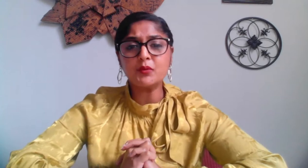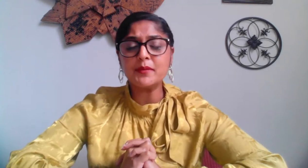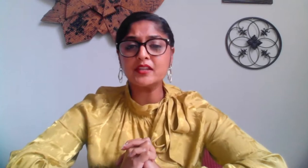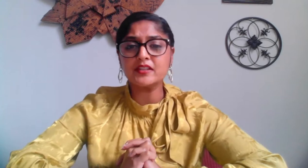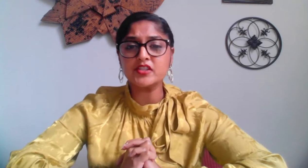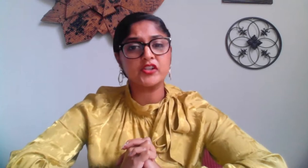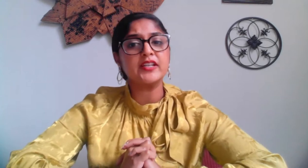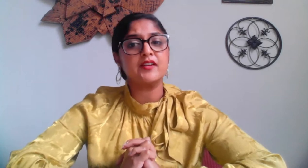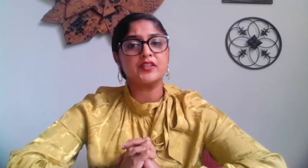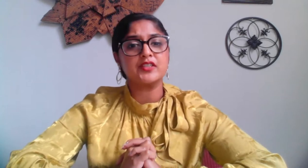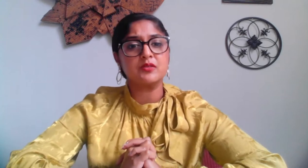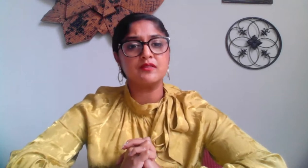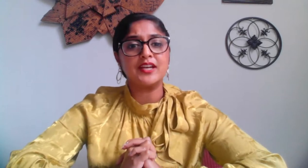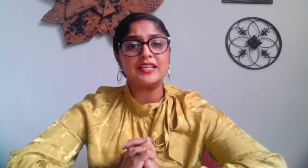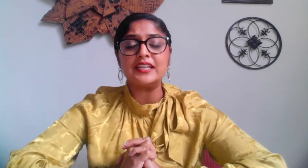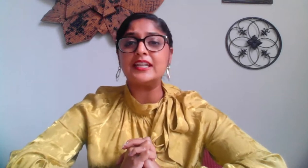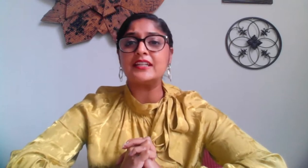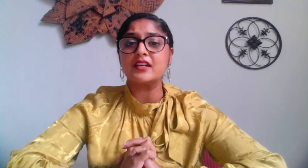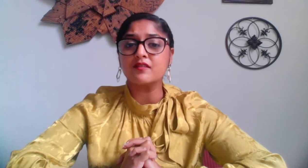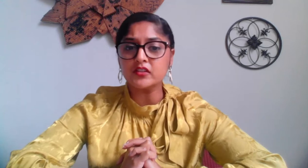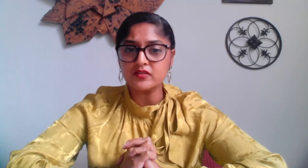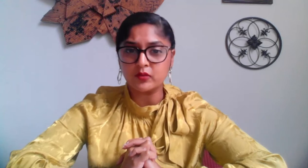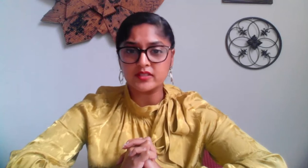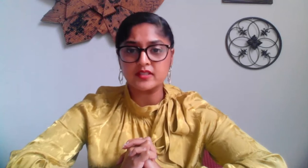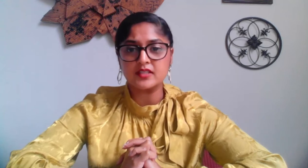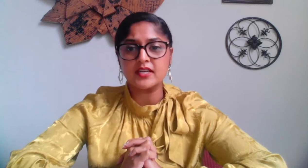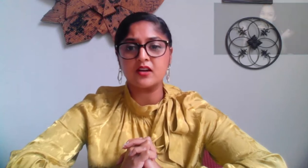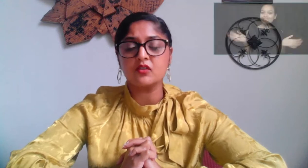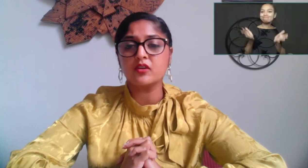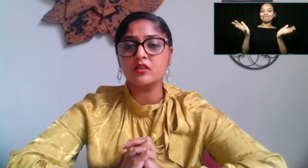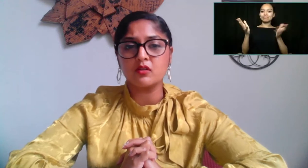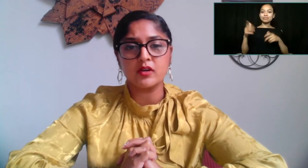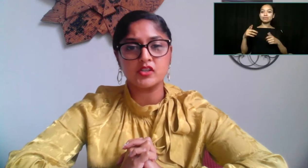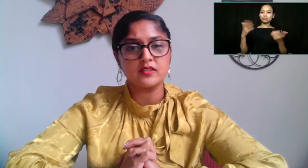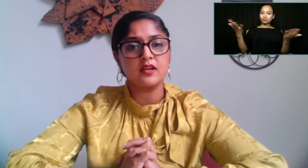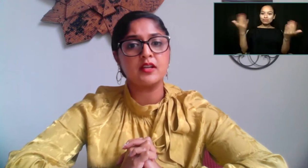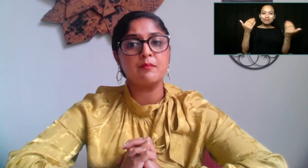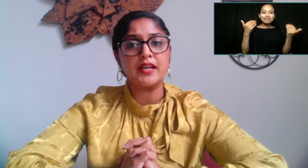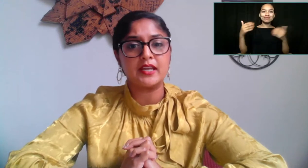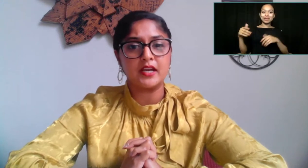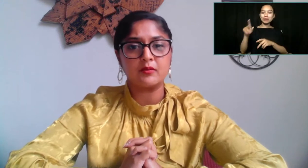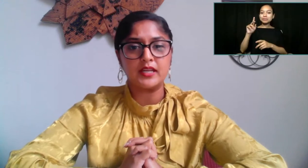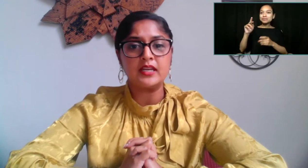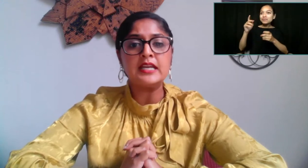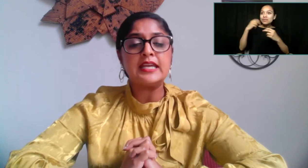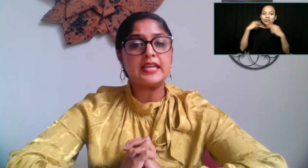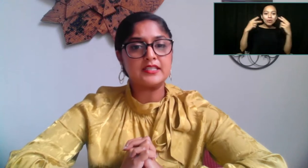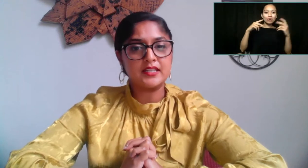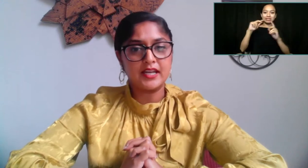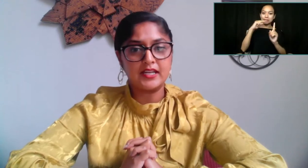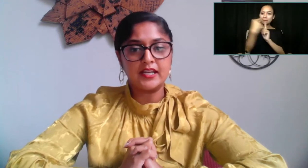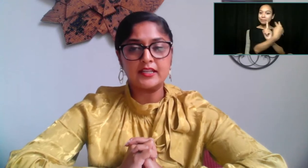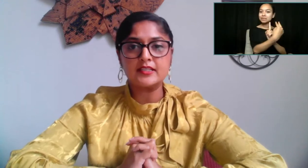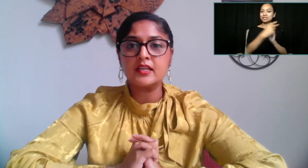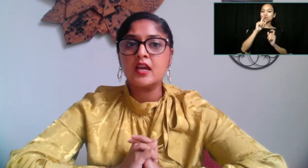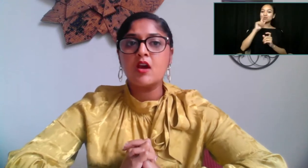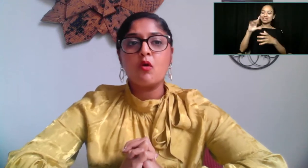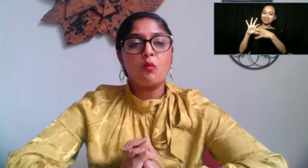We made concerted efforts to invite needed and diverse voices to tackle critical questions on embedding equity into 988.